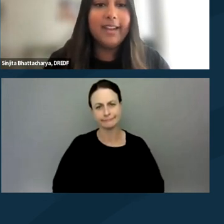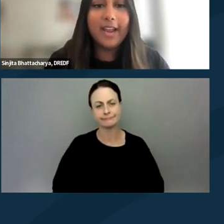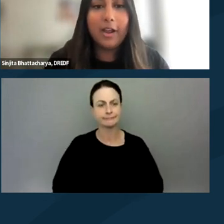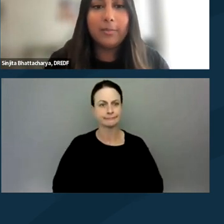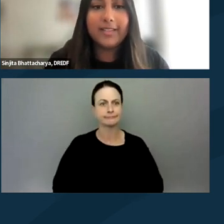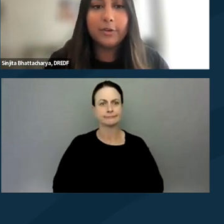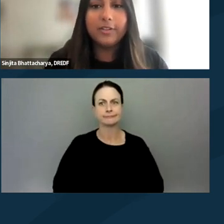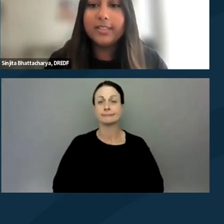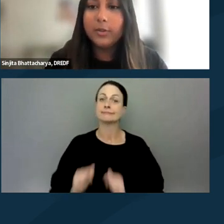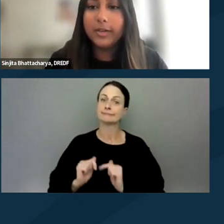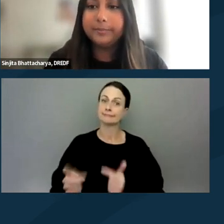And now I'll pass it over to Lauren.